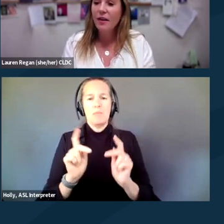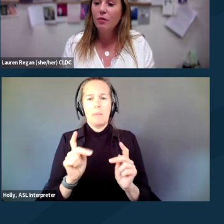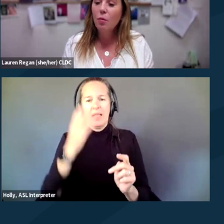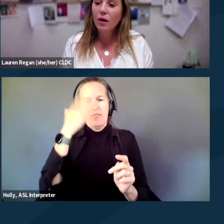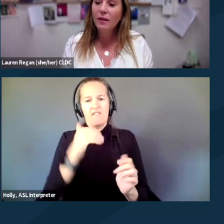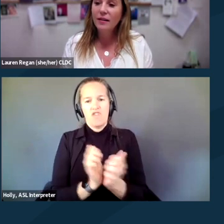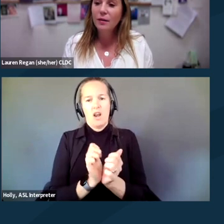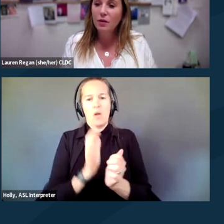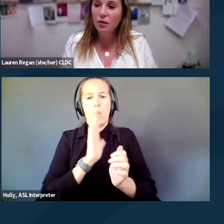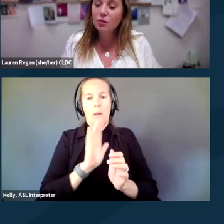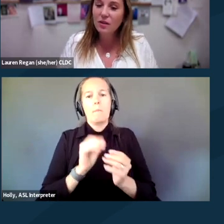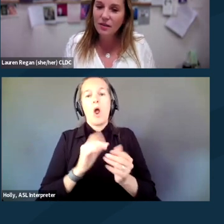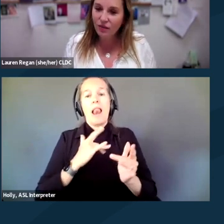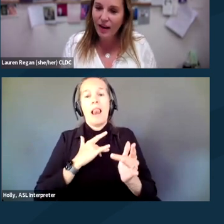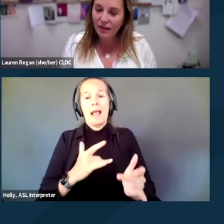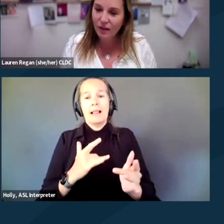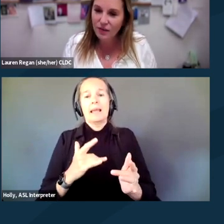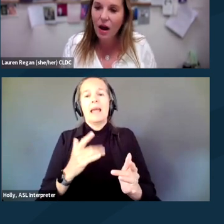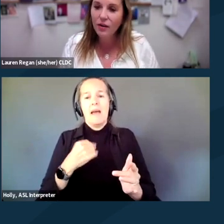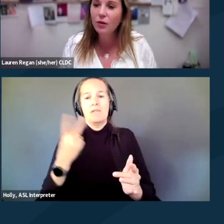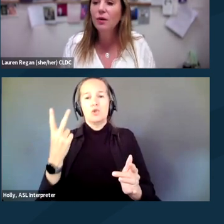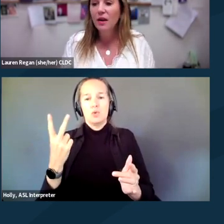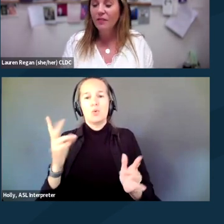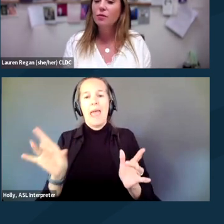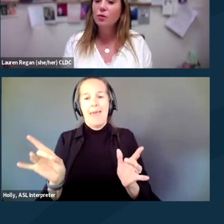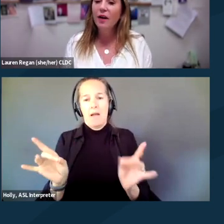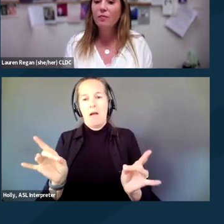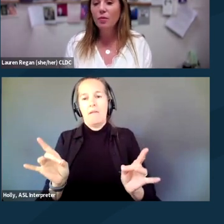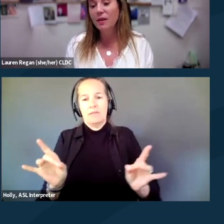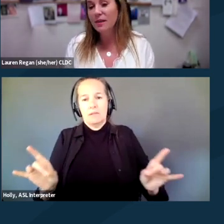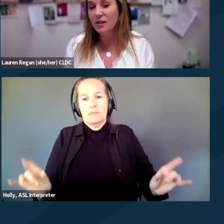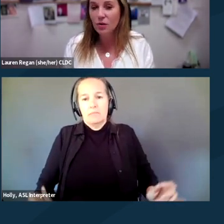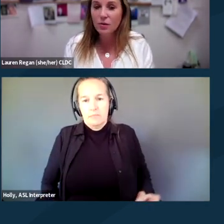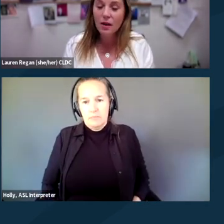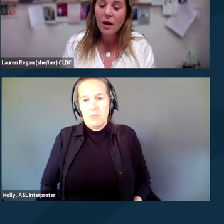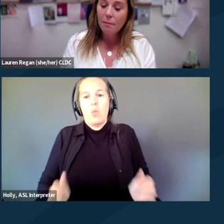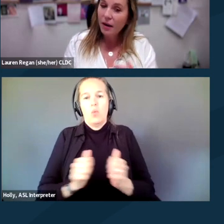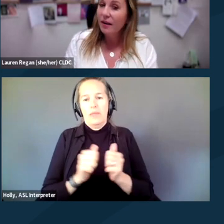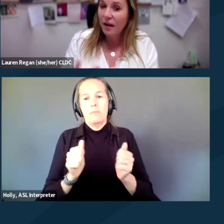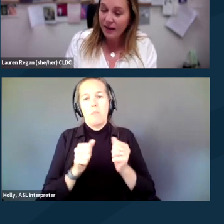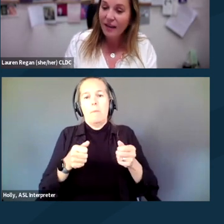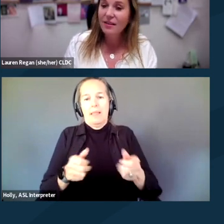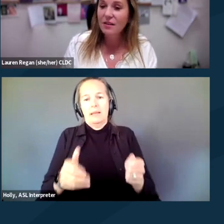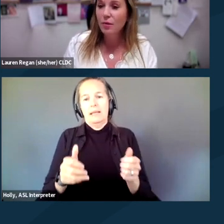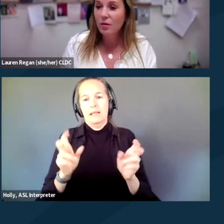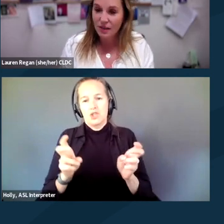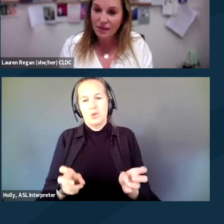They will more likely put two sets of handcuffs on you if you do have mobility issues. But again, this is one of those things